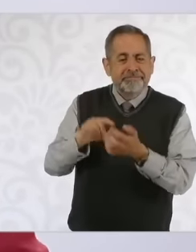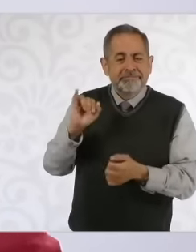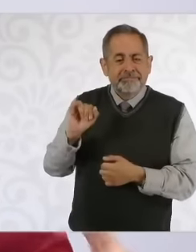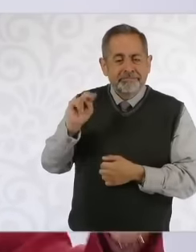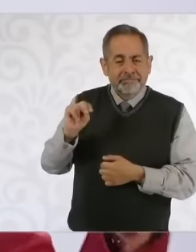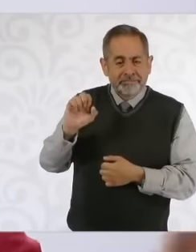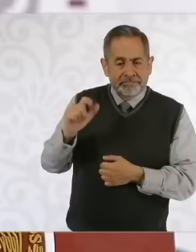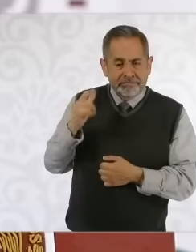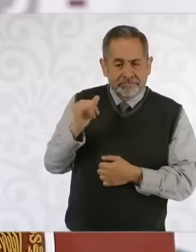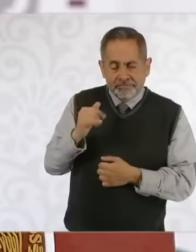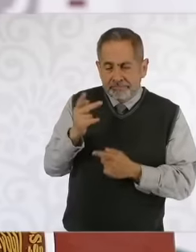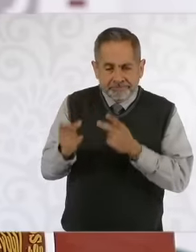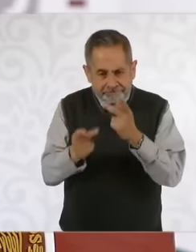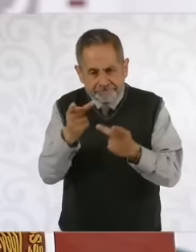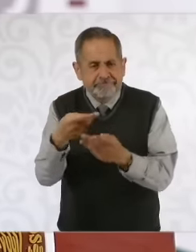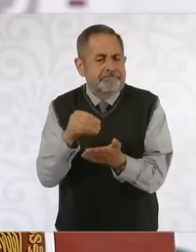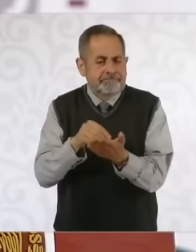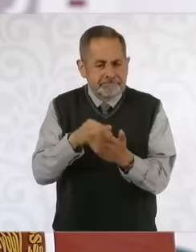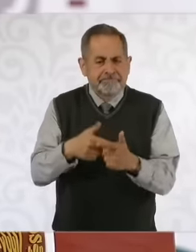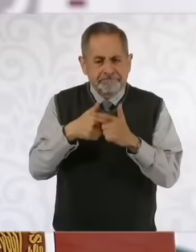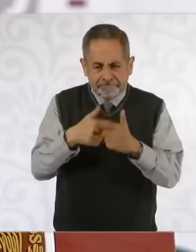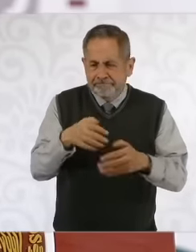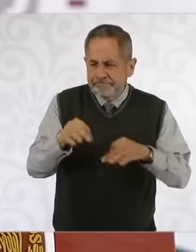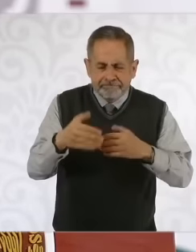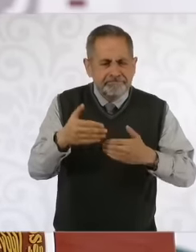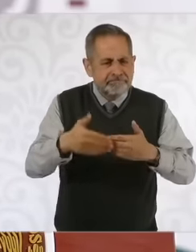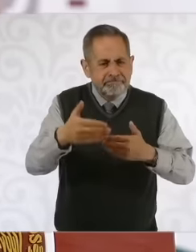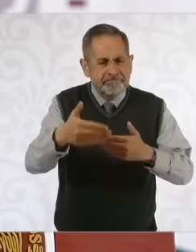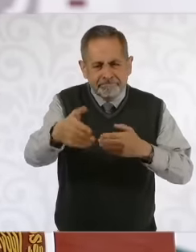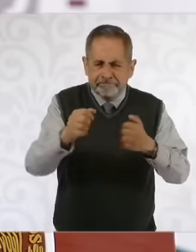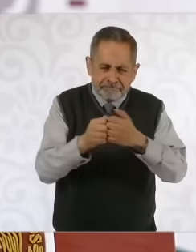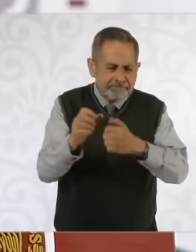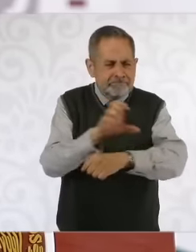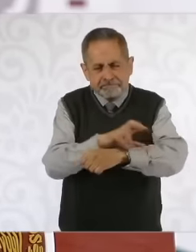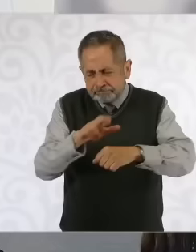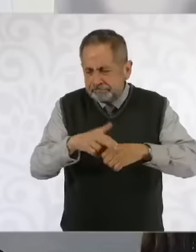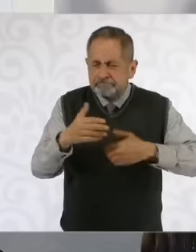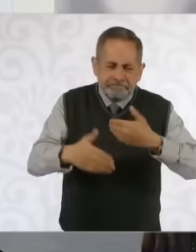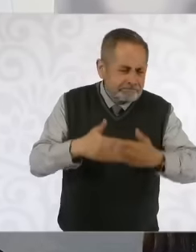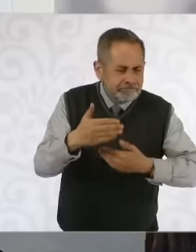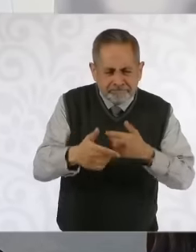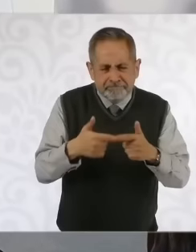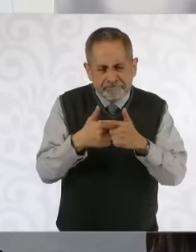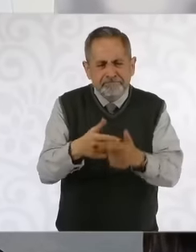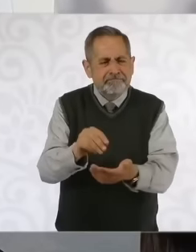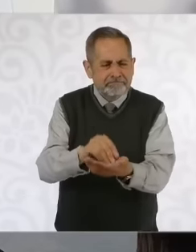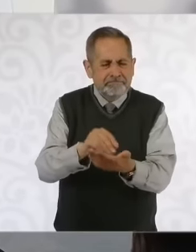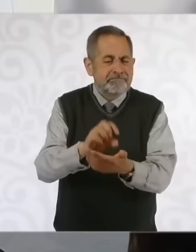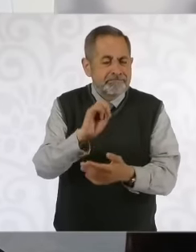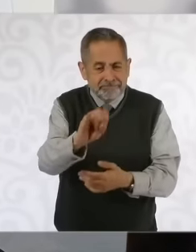working and we're going to continue giving results with coordination, that's how it's going to be but It is the